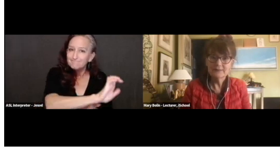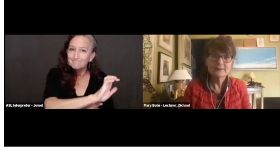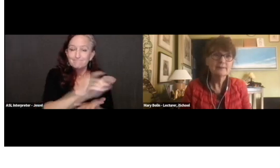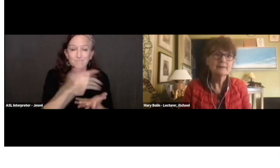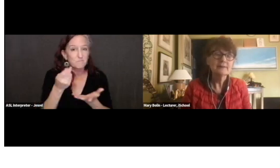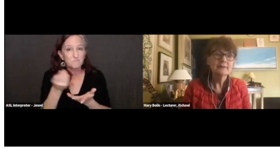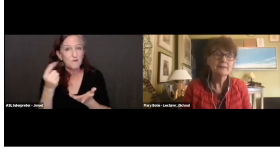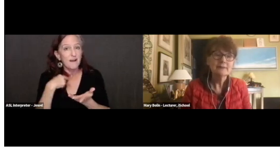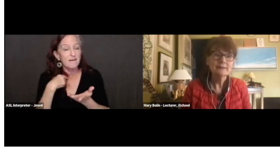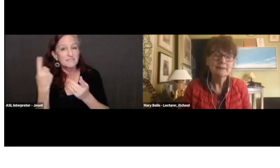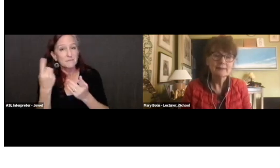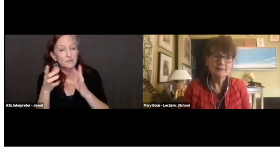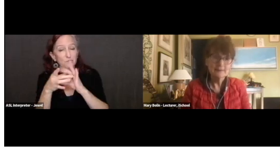This is Marti.